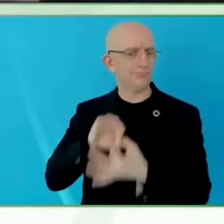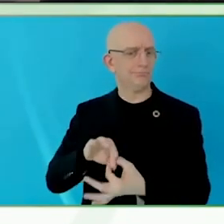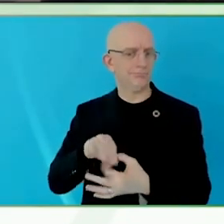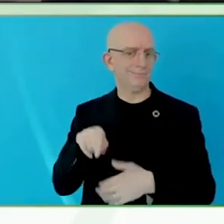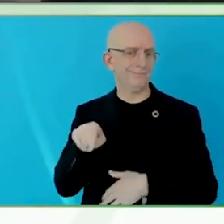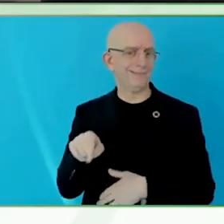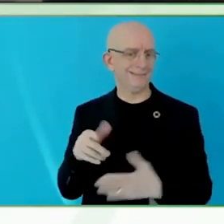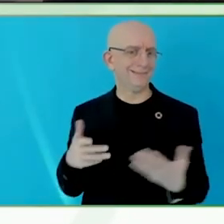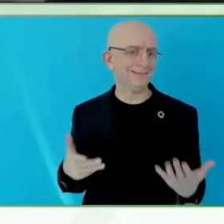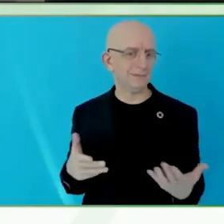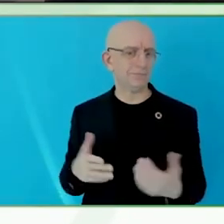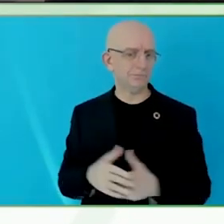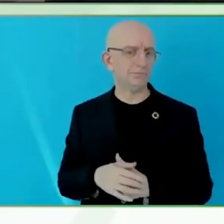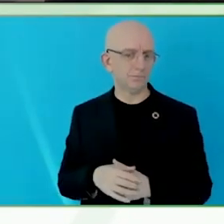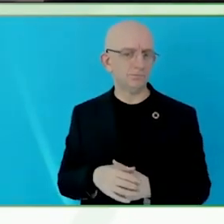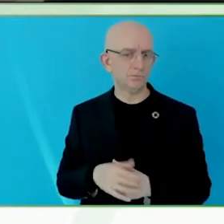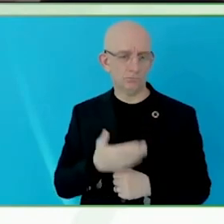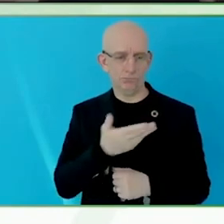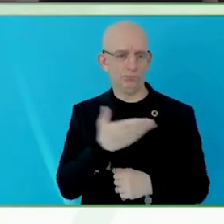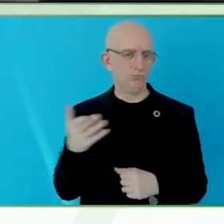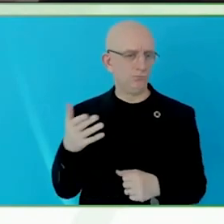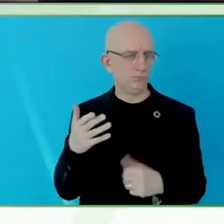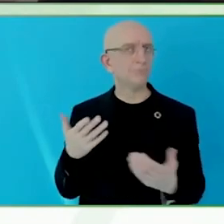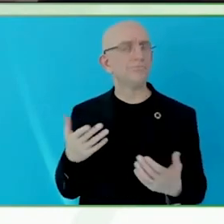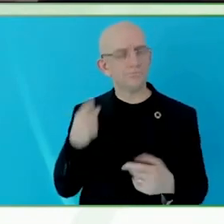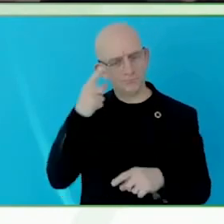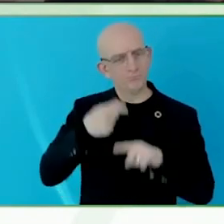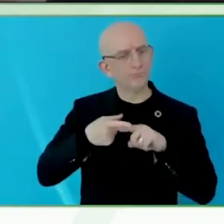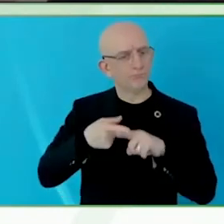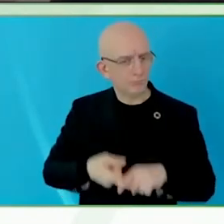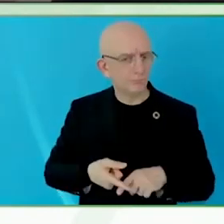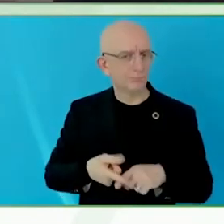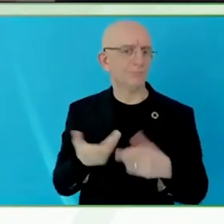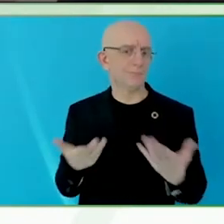as they believe that one plus one equals two, and as they believe